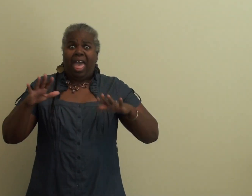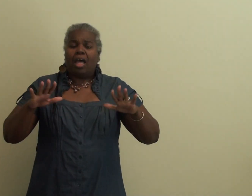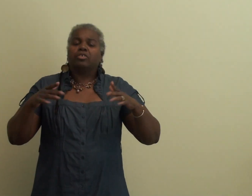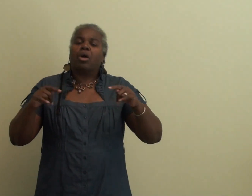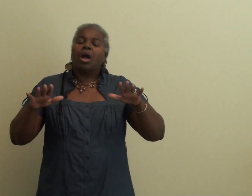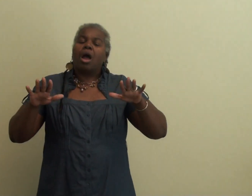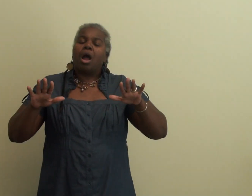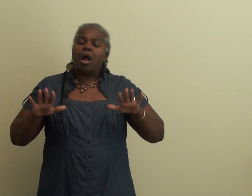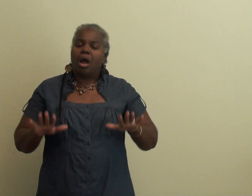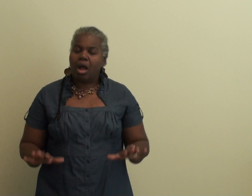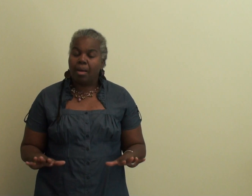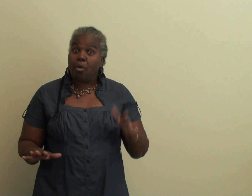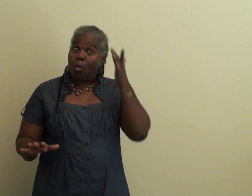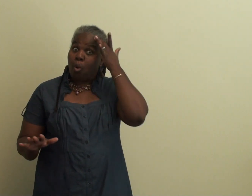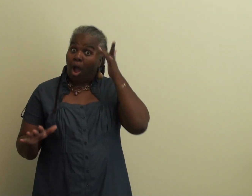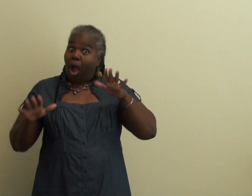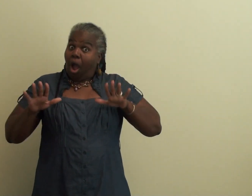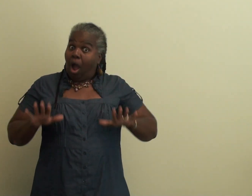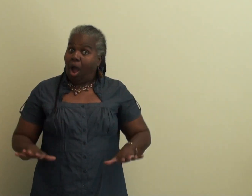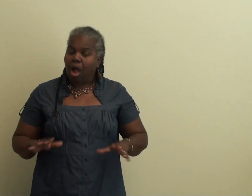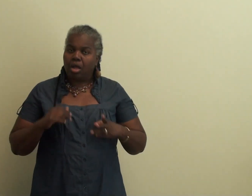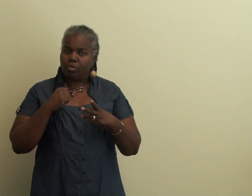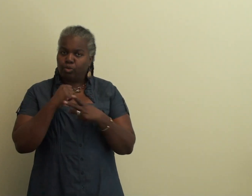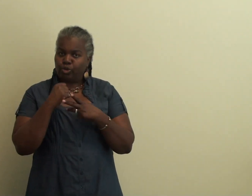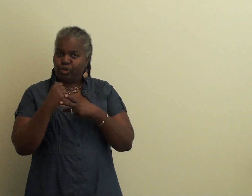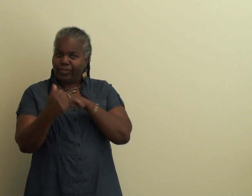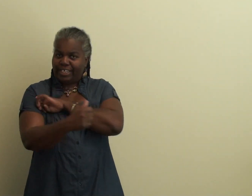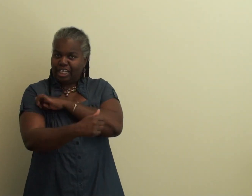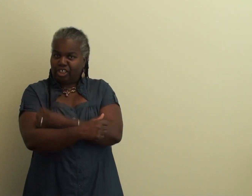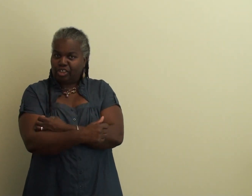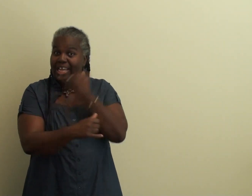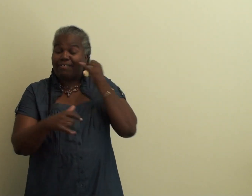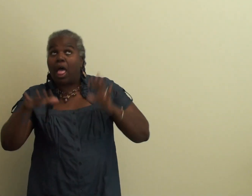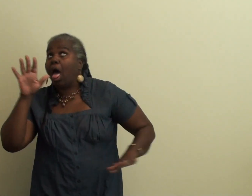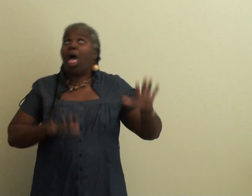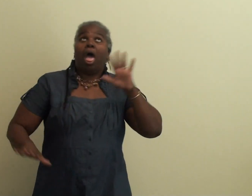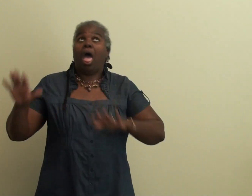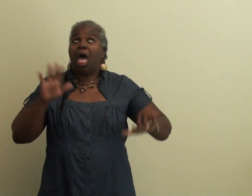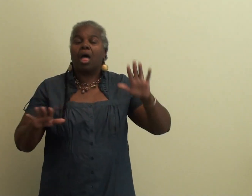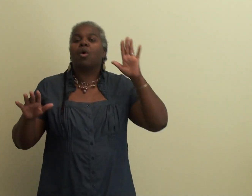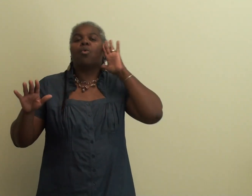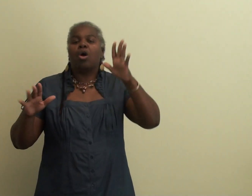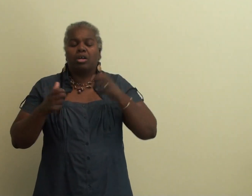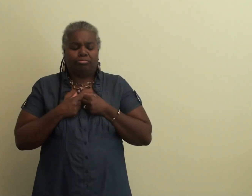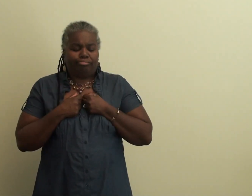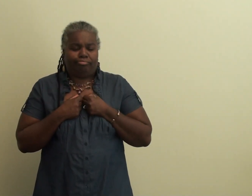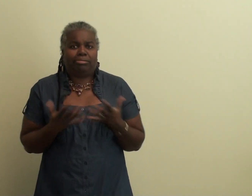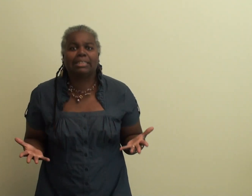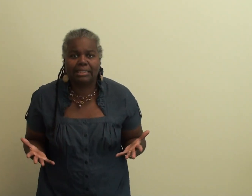If you find yourself stuck in a rip current, it's very important to stay calm and preserve